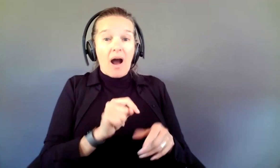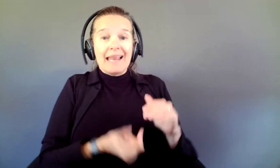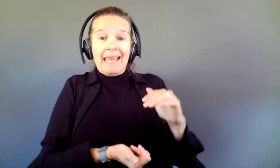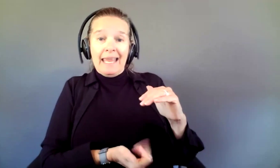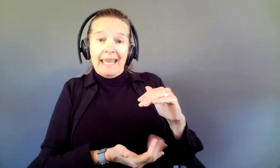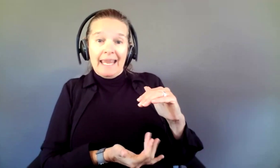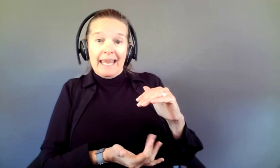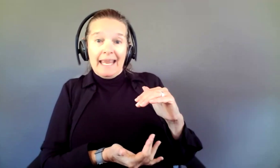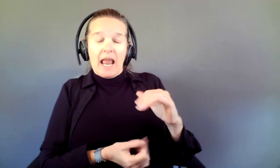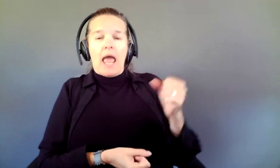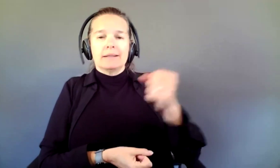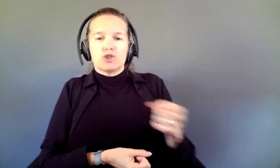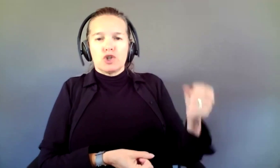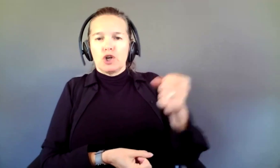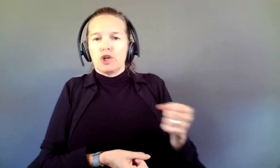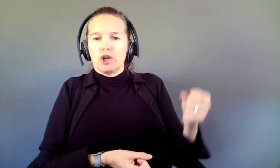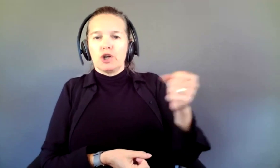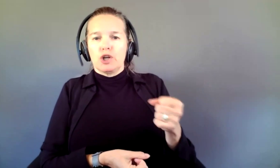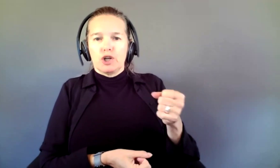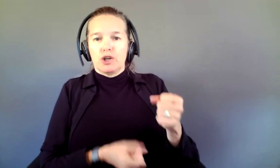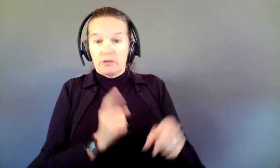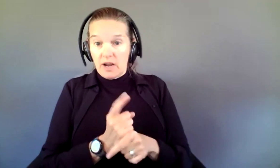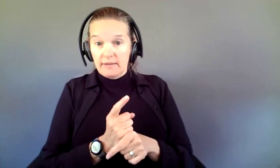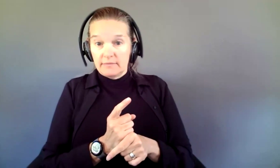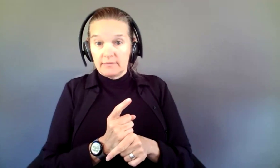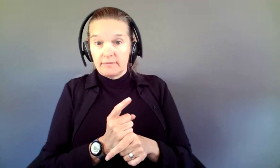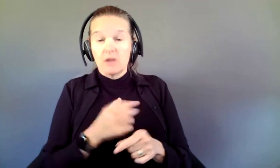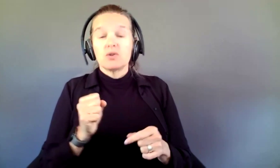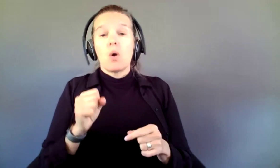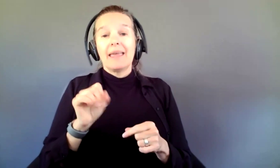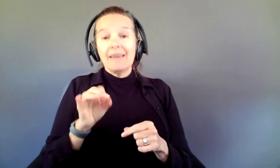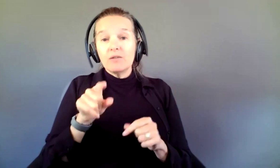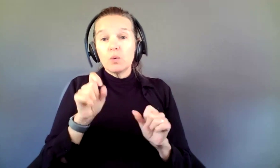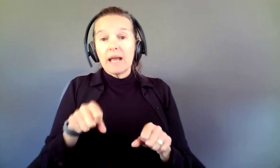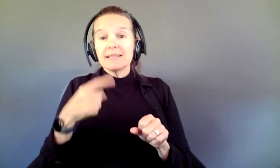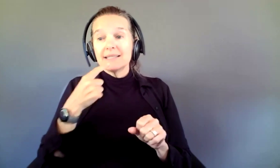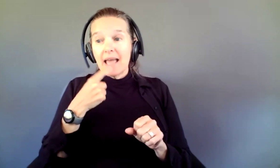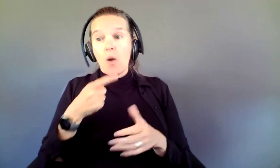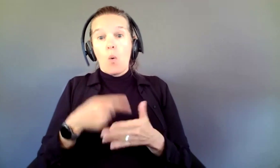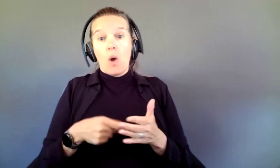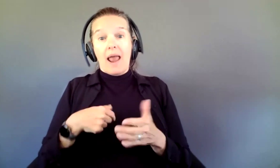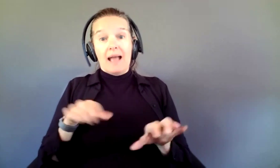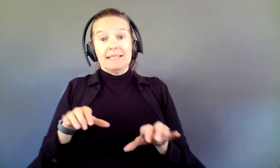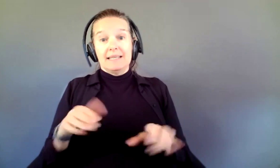good stirs with a wooden spoon, right. So, if you can say that what you had done before was